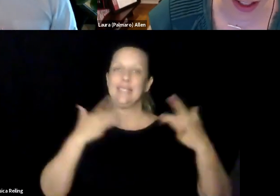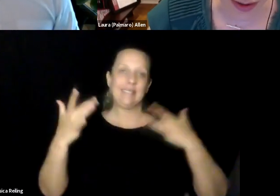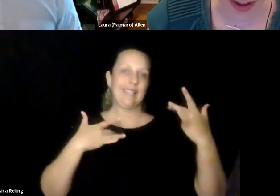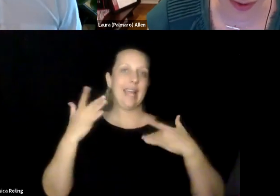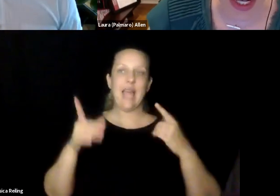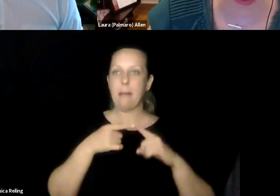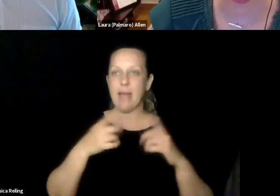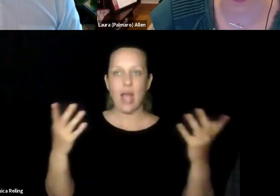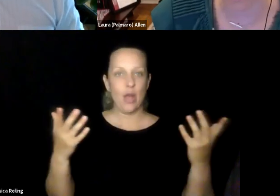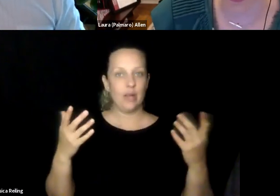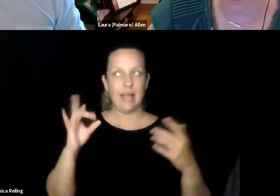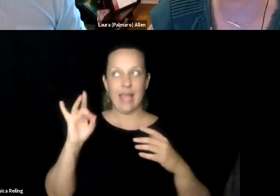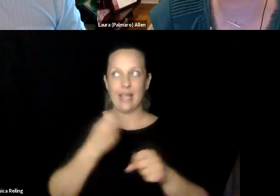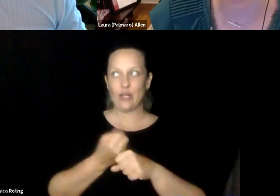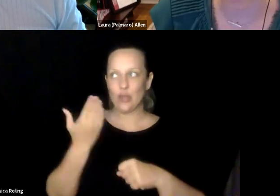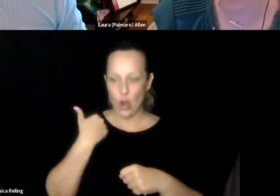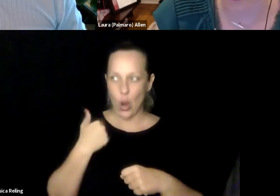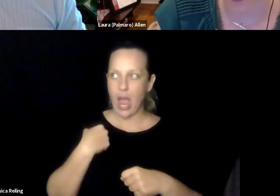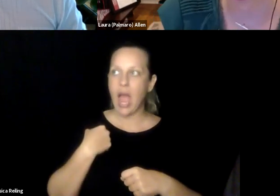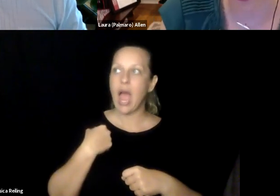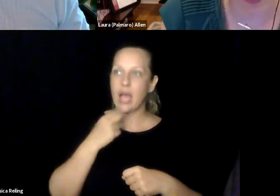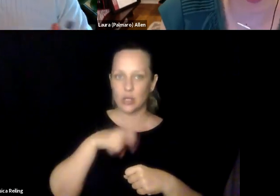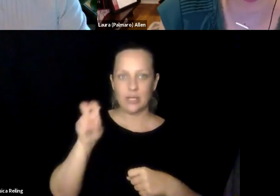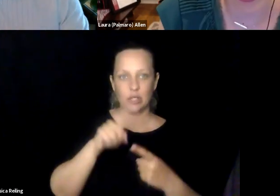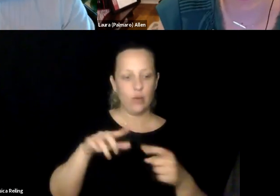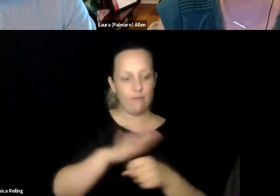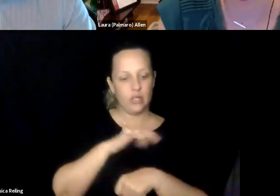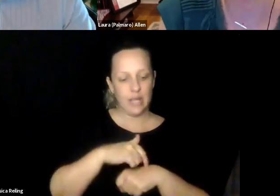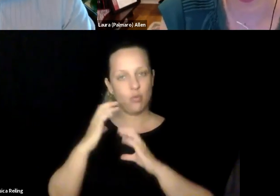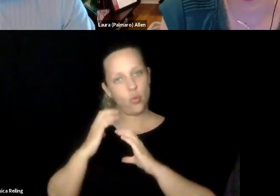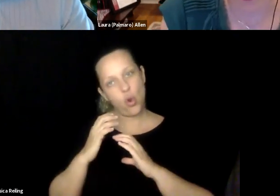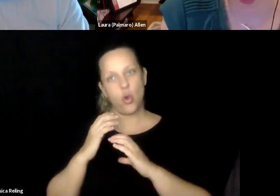playing field through the use of technology. So I'm really